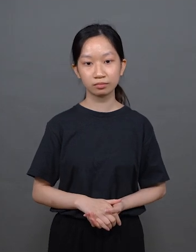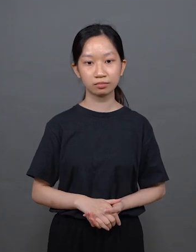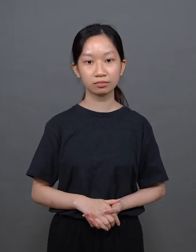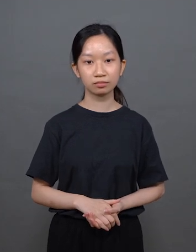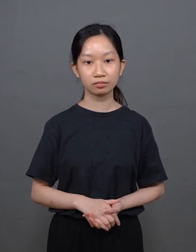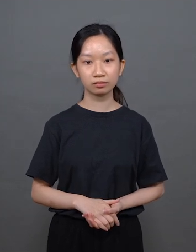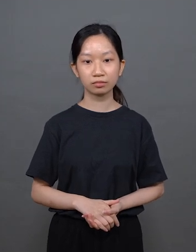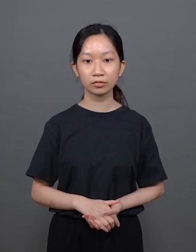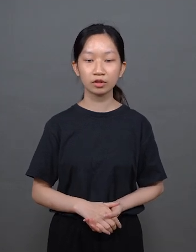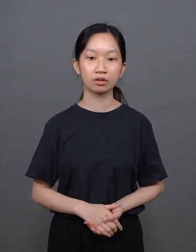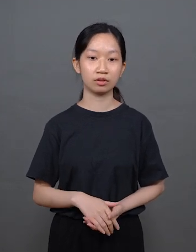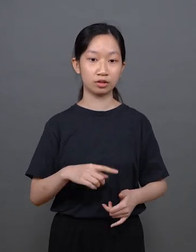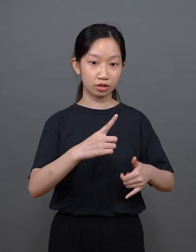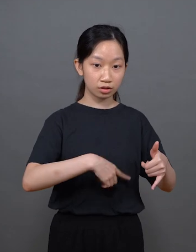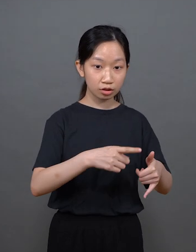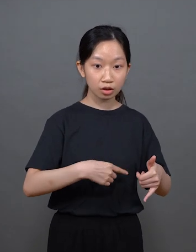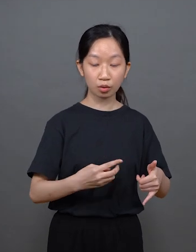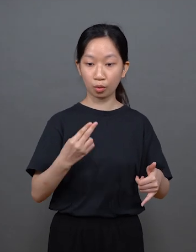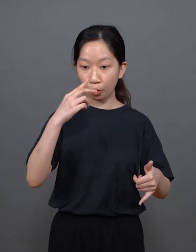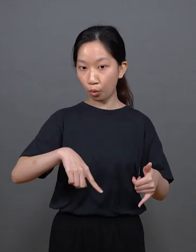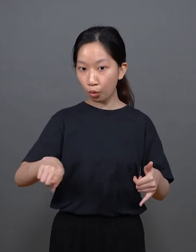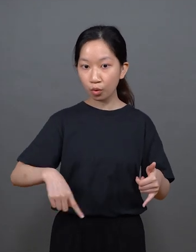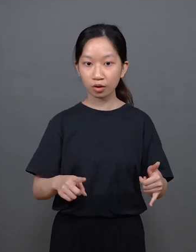If you were a young person entering society